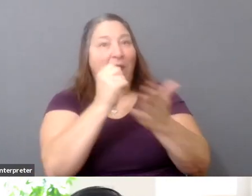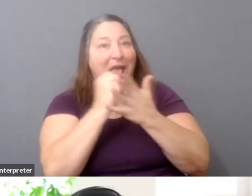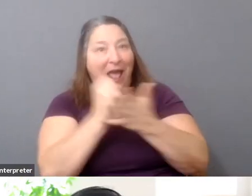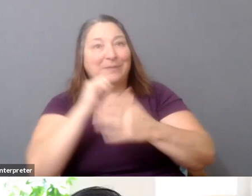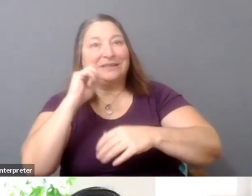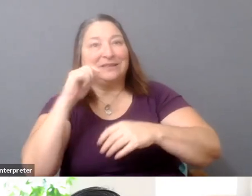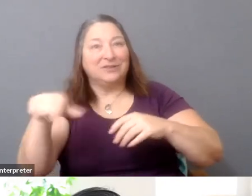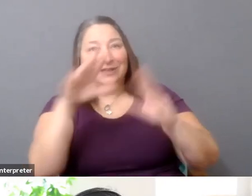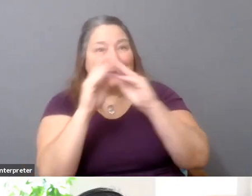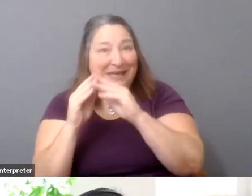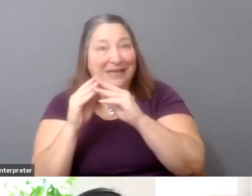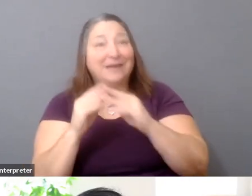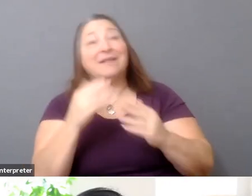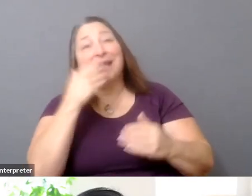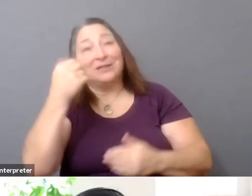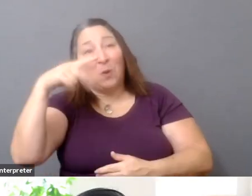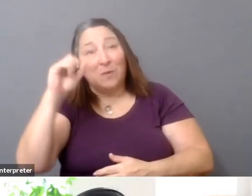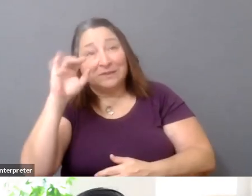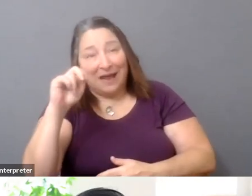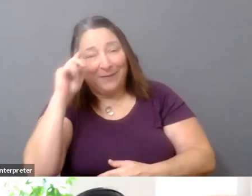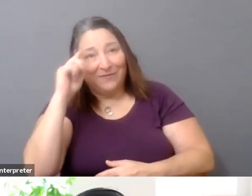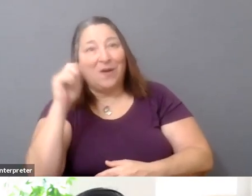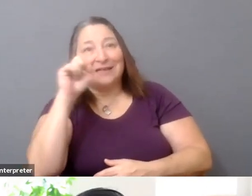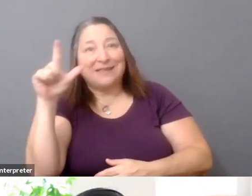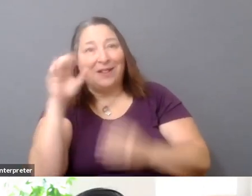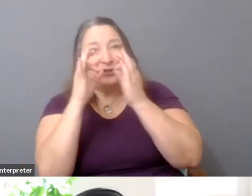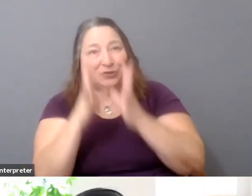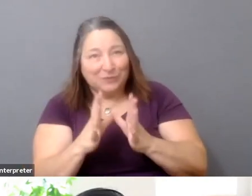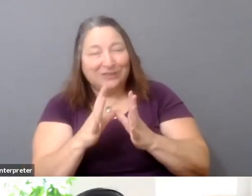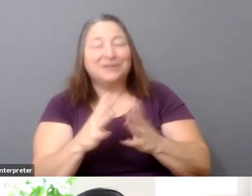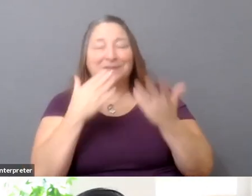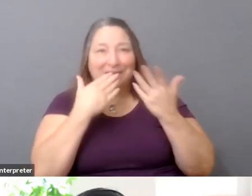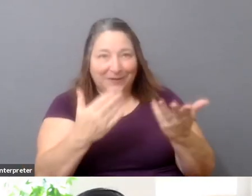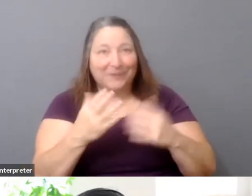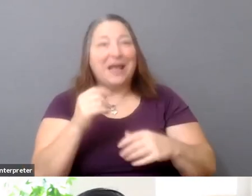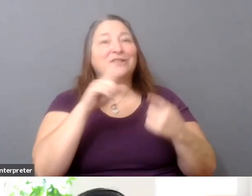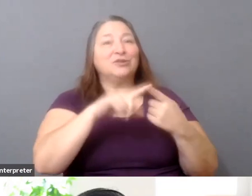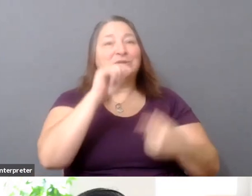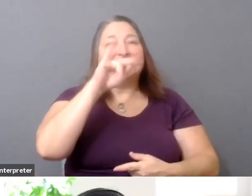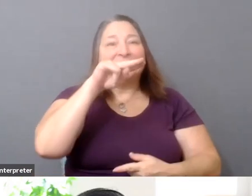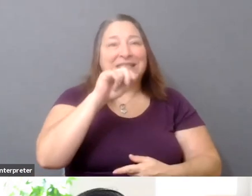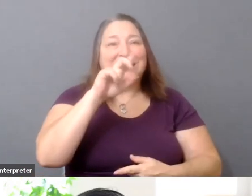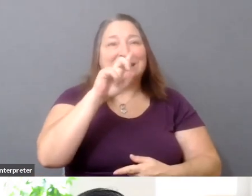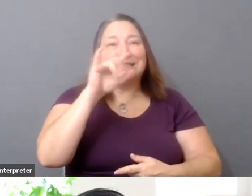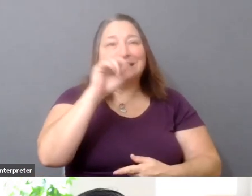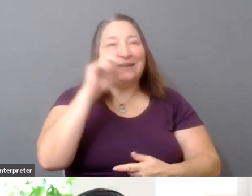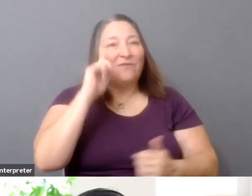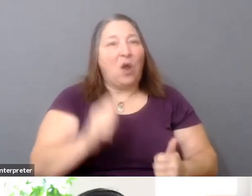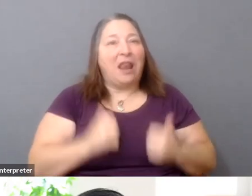Thanks so much Hope Simon for your ASL interpretation and to Tina Dillon for the live captioning.